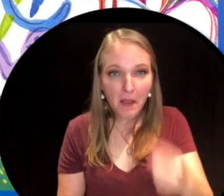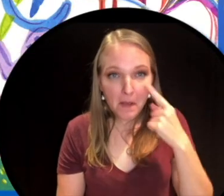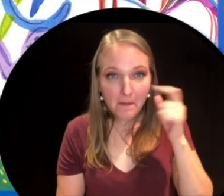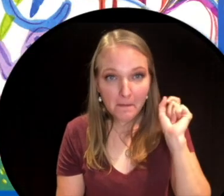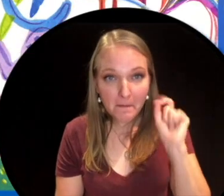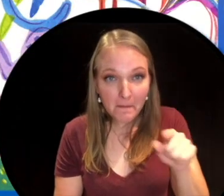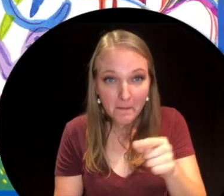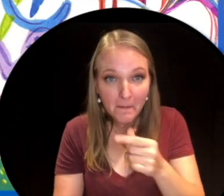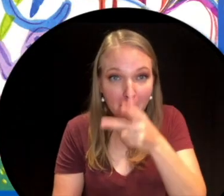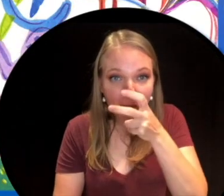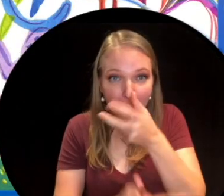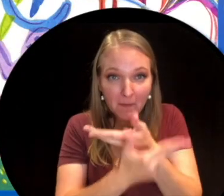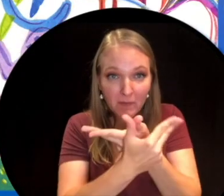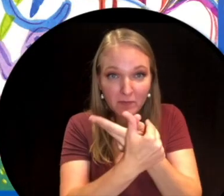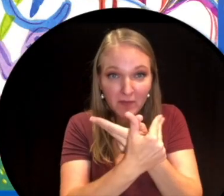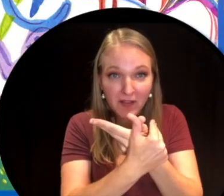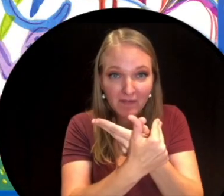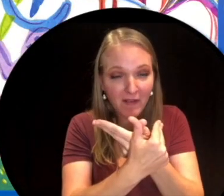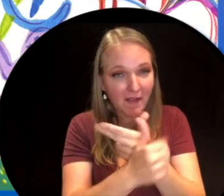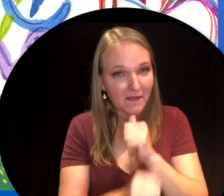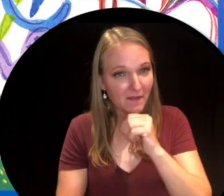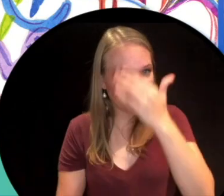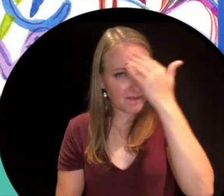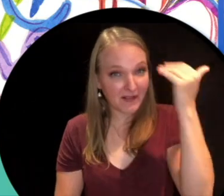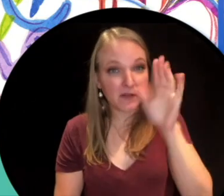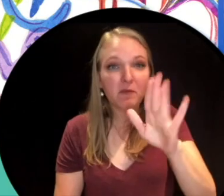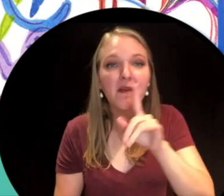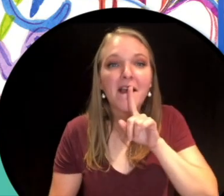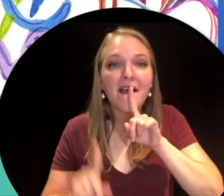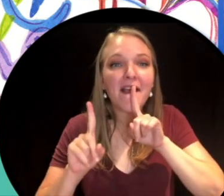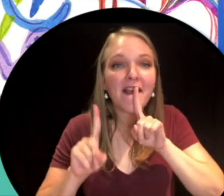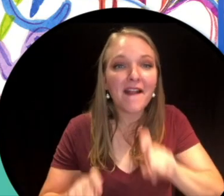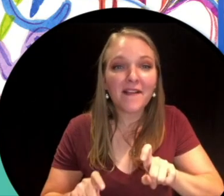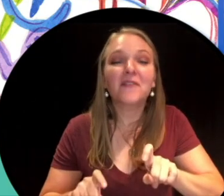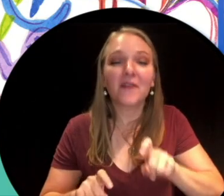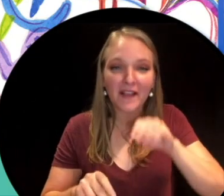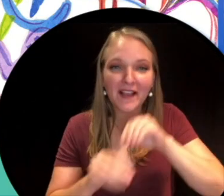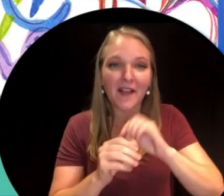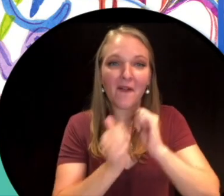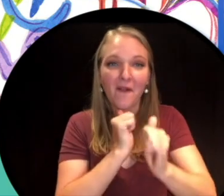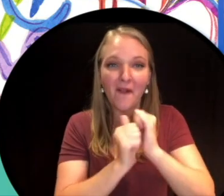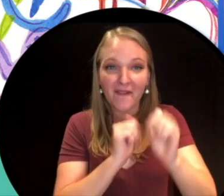Did you spot the dragonfly? Don't forget to fill out your answers in the trivia contest